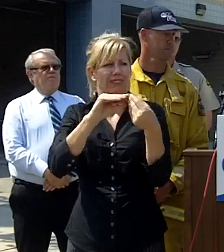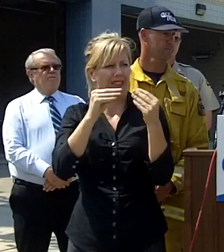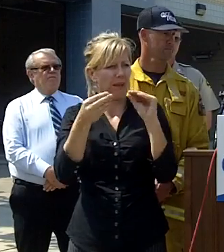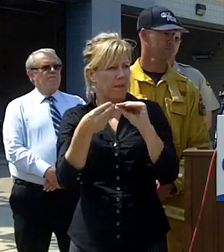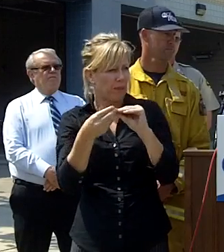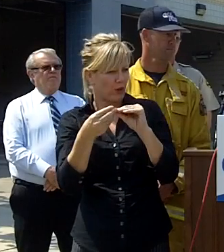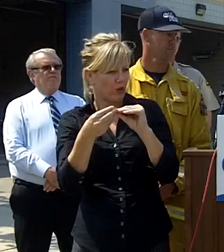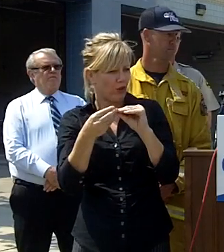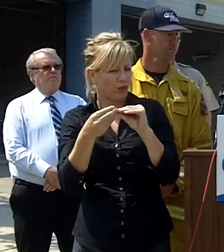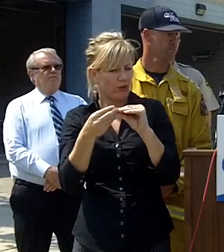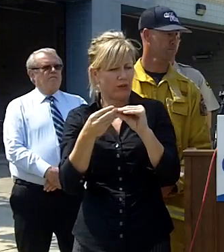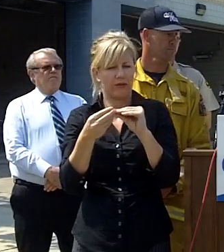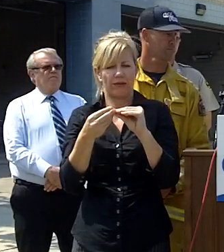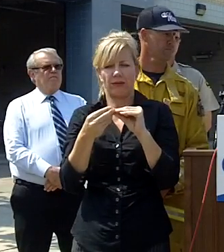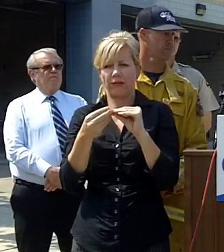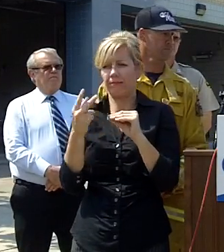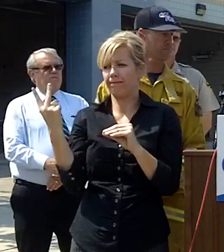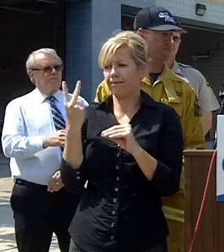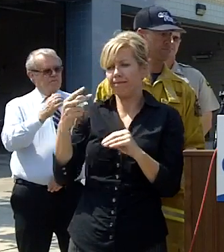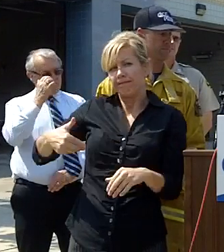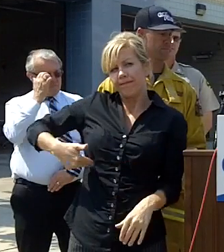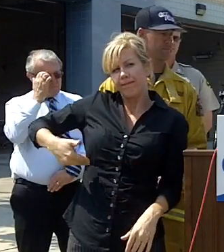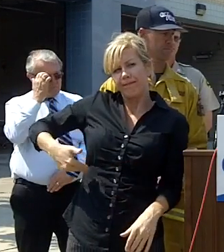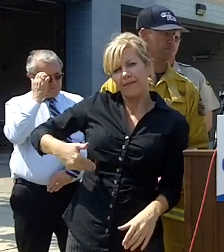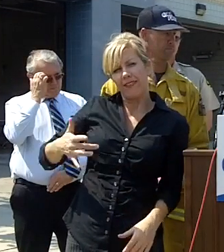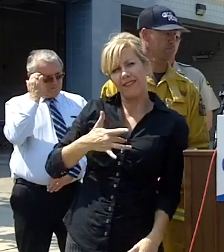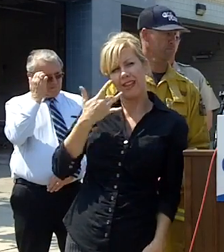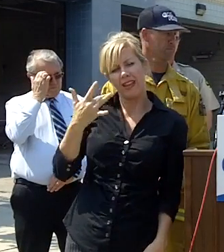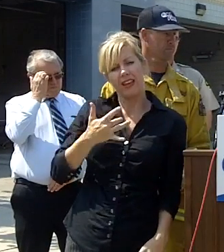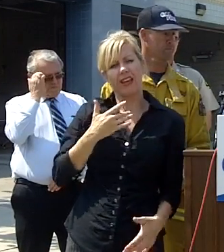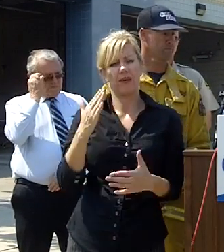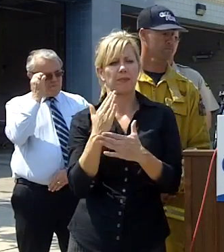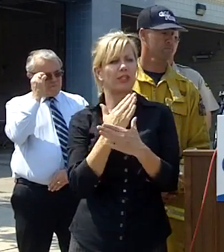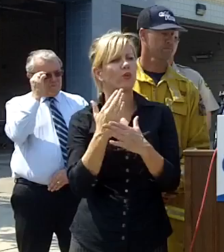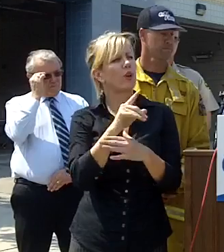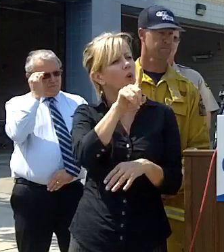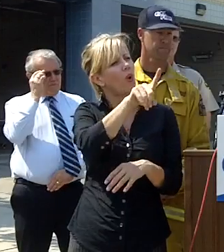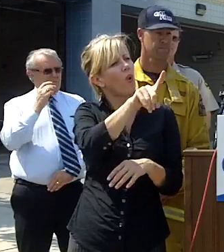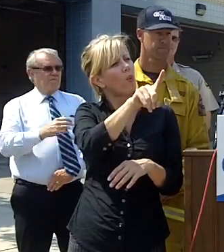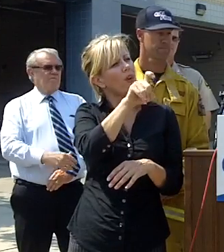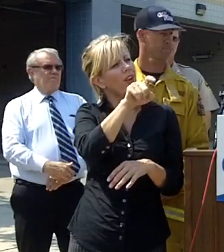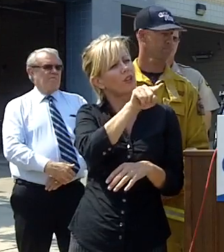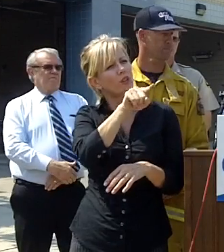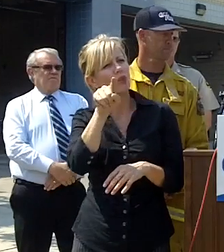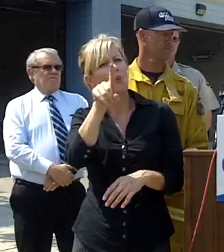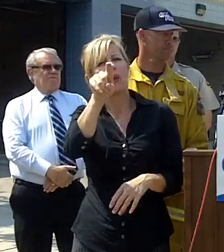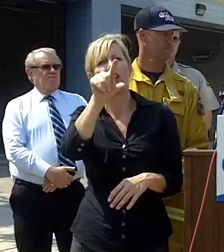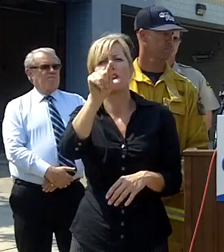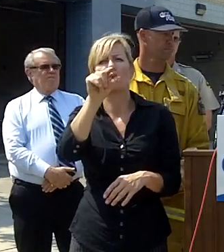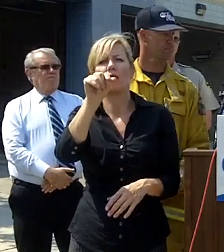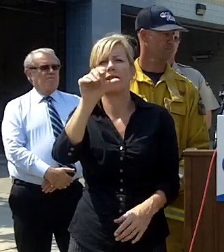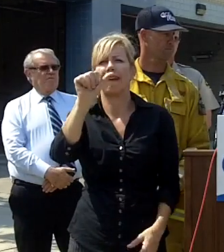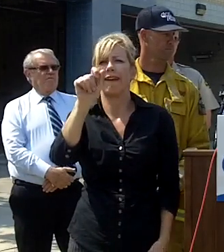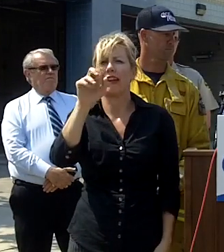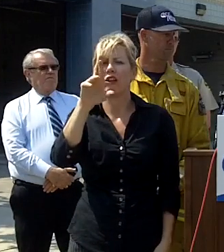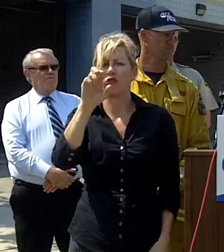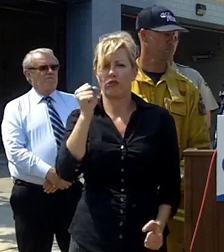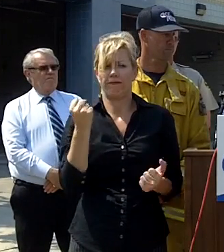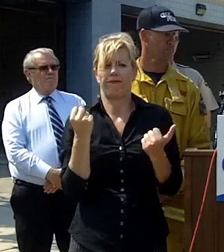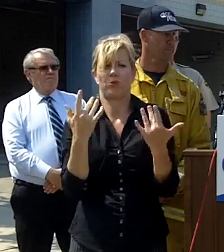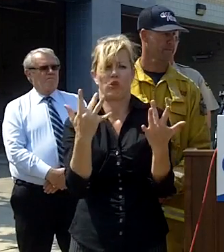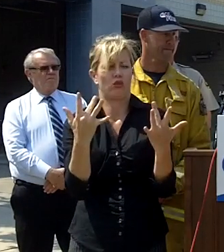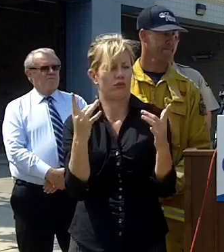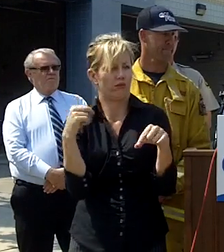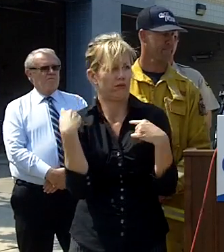both Nick and I from the gut feel is between 100 to 120 acres so those firm numbers will